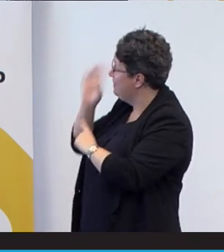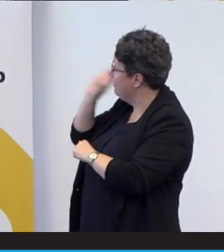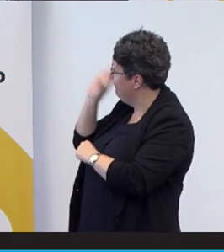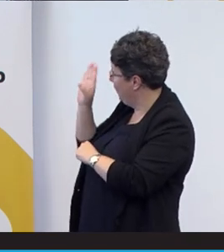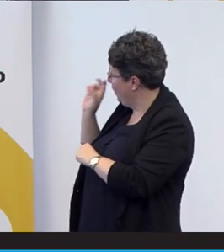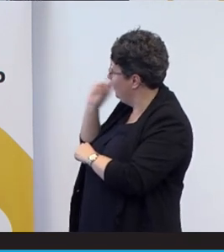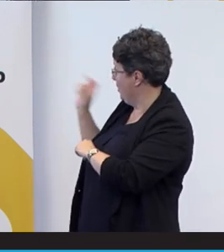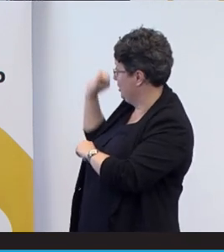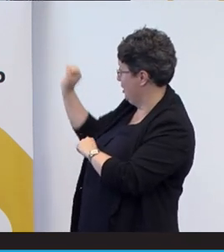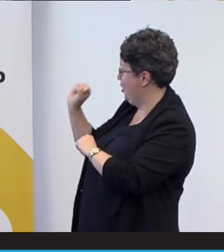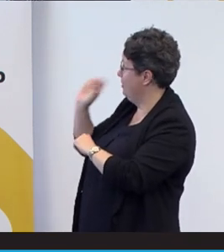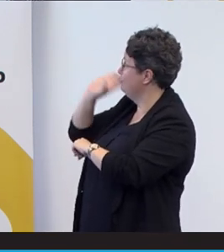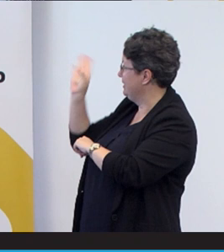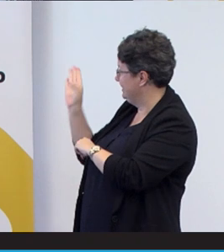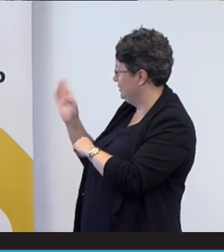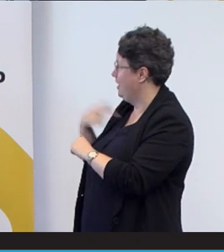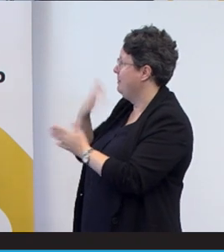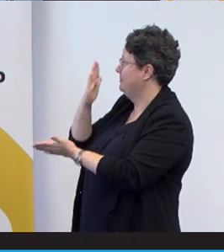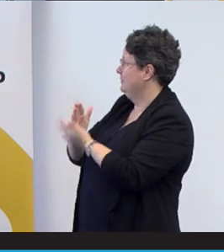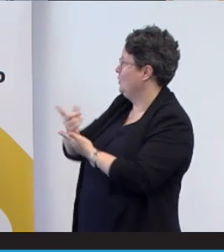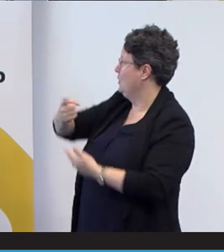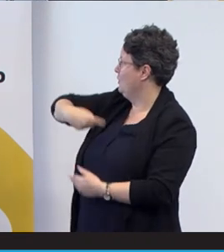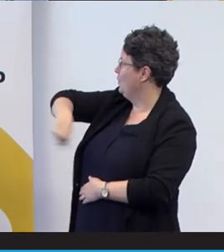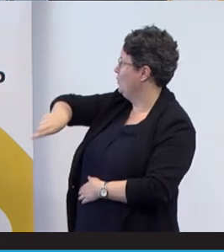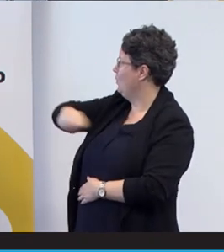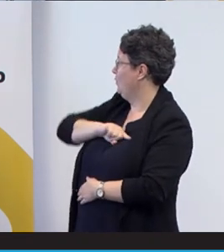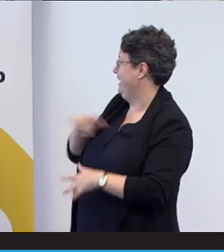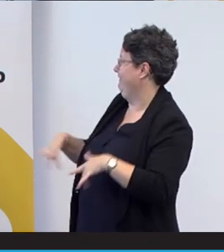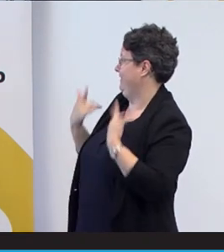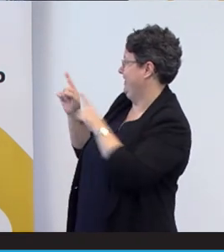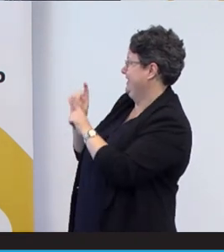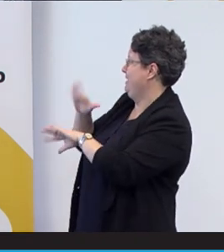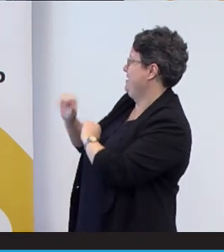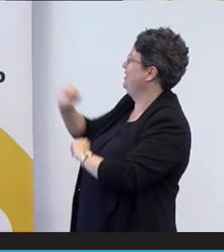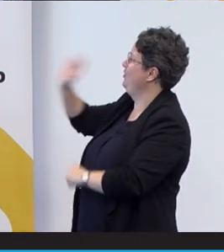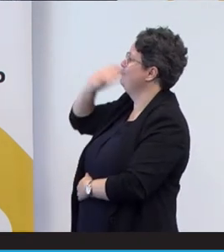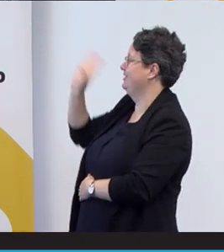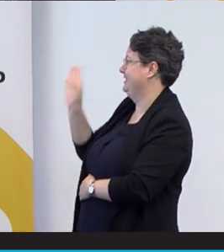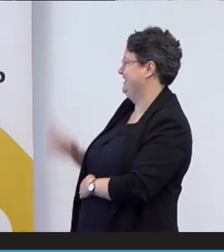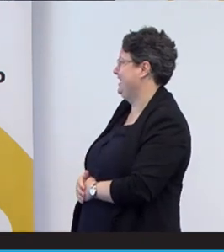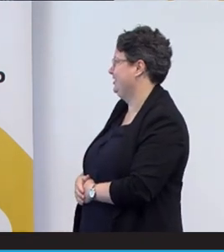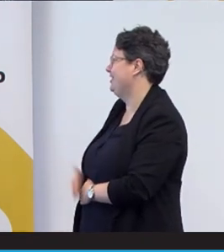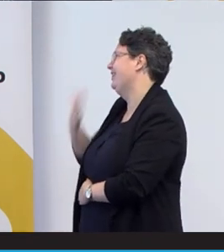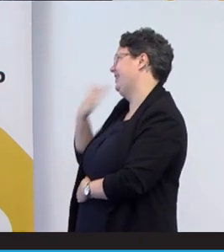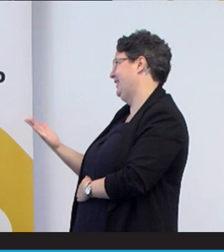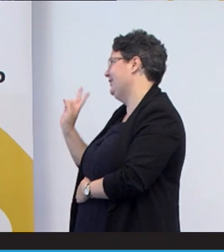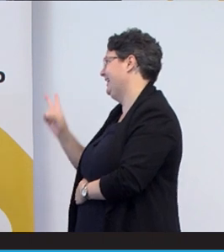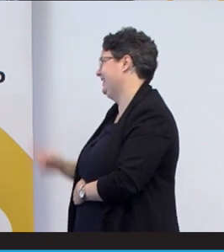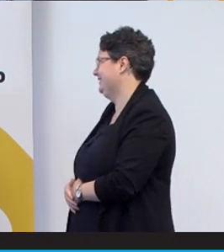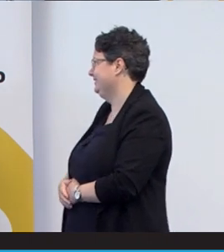at the end of her presentation and I'm sure we all felt exactly the same way about your presentation. So once again, thank you. Thank you very much.